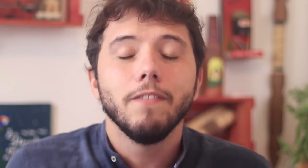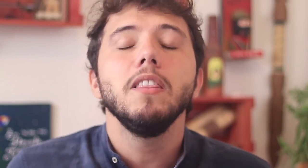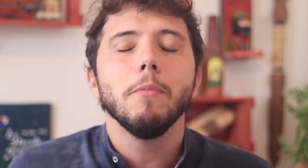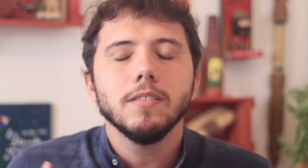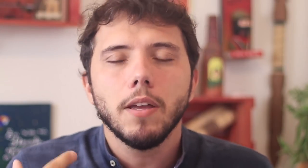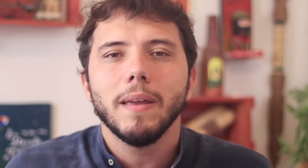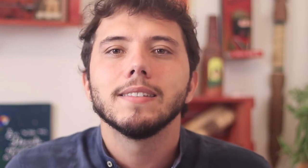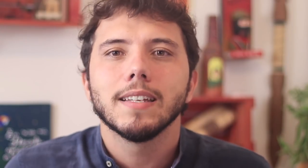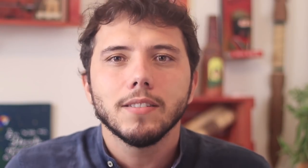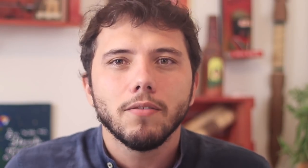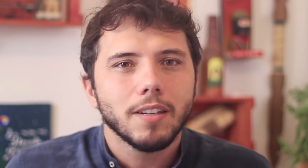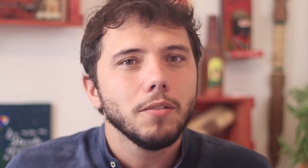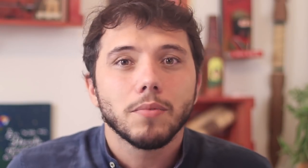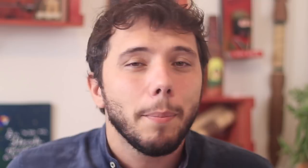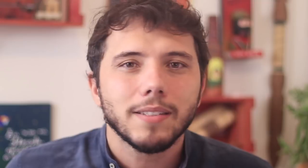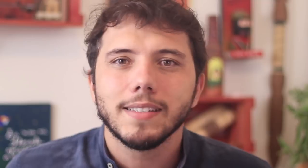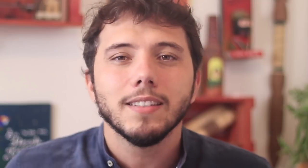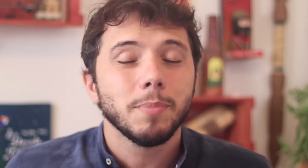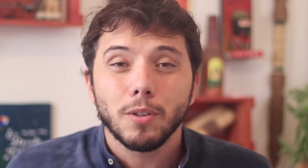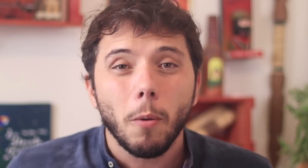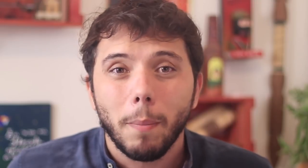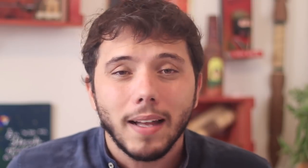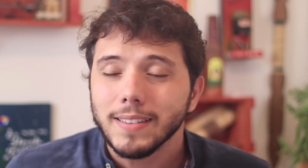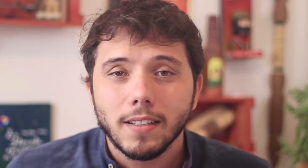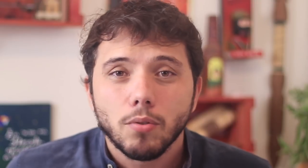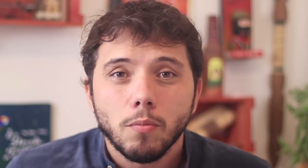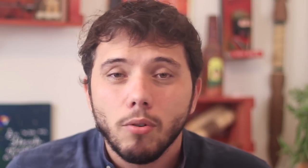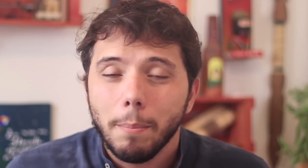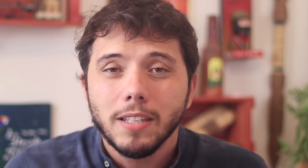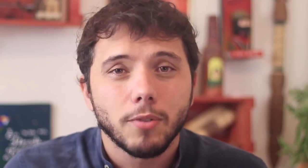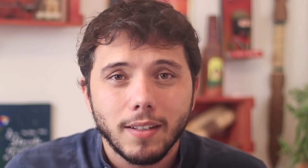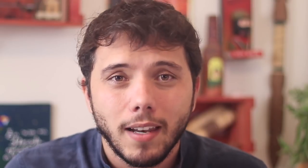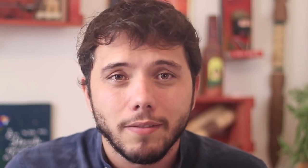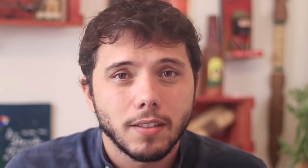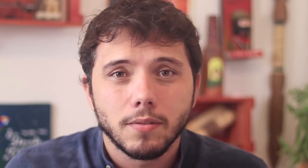And they are finally rethinking it and seeing that they can't follow this psycho towards the abyss that he is going towards.